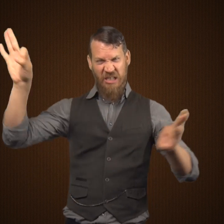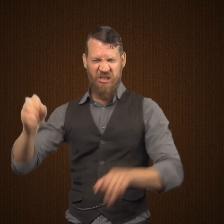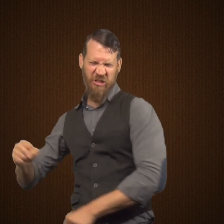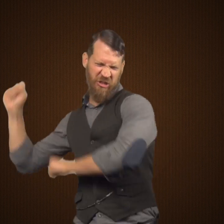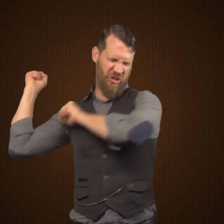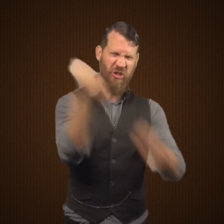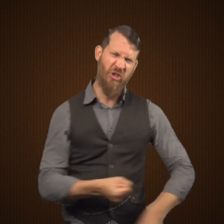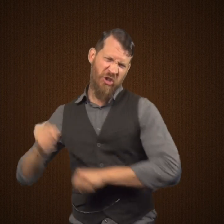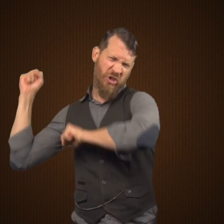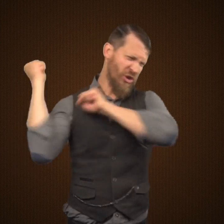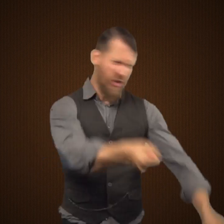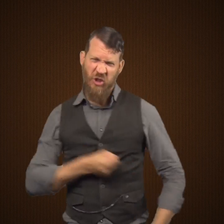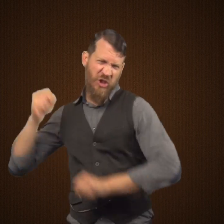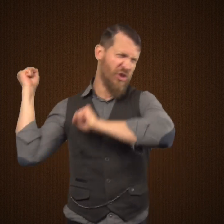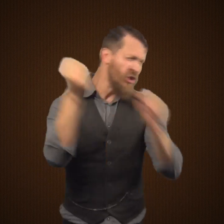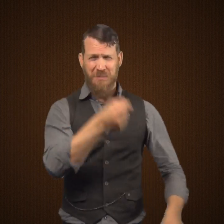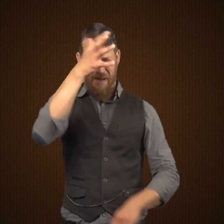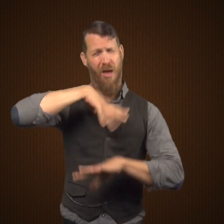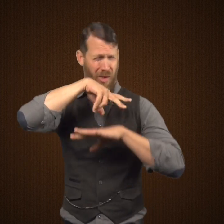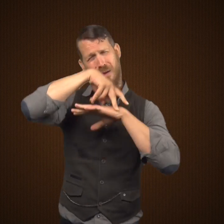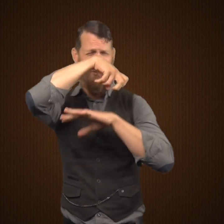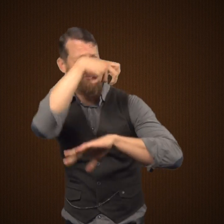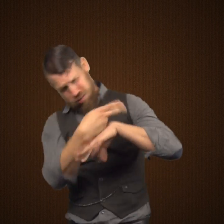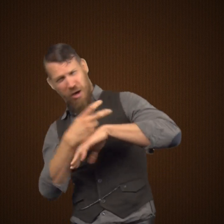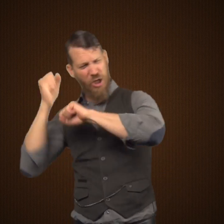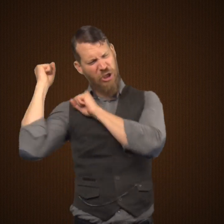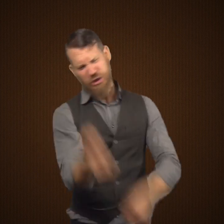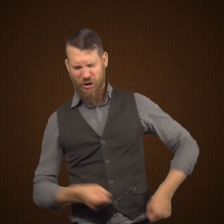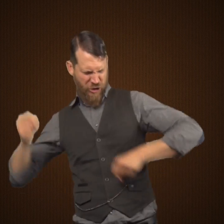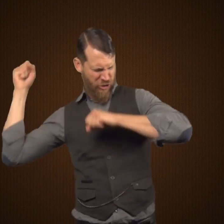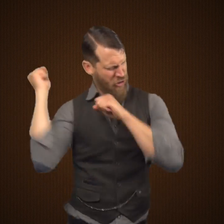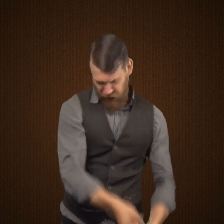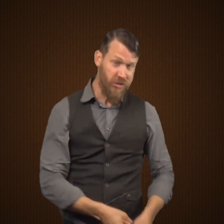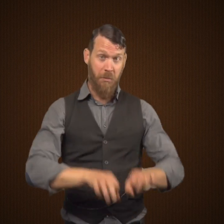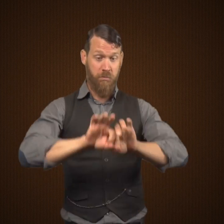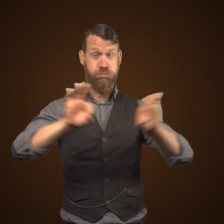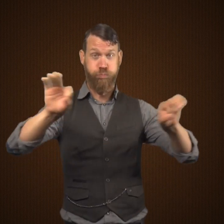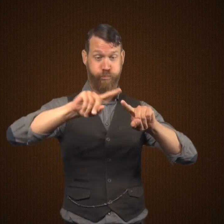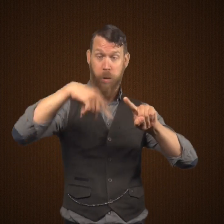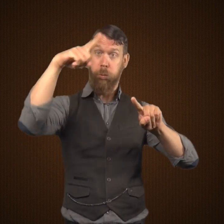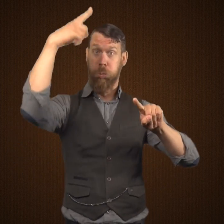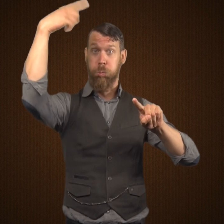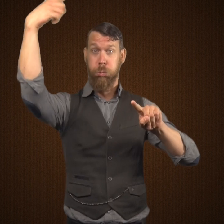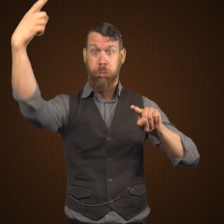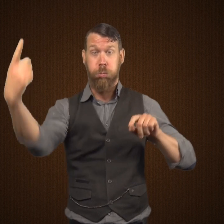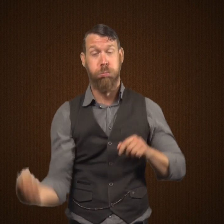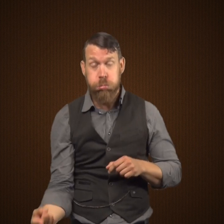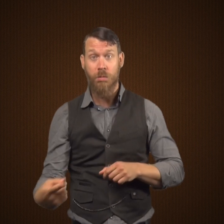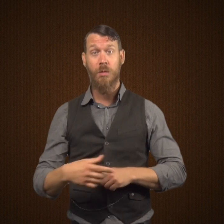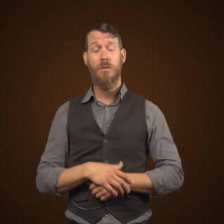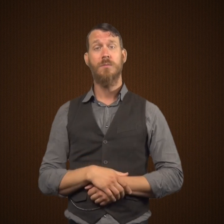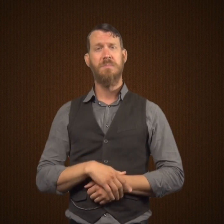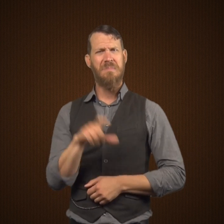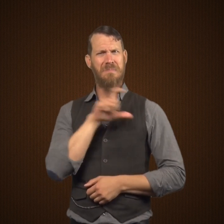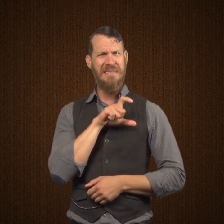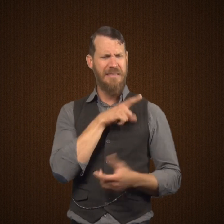Mr. Hyde became enraged and grabbed his cane and began to beat the old man until the old man fell to the ground.